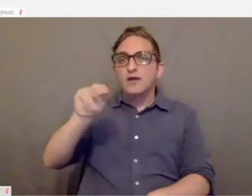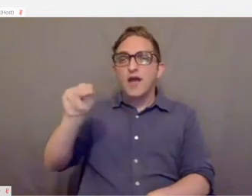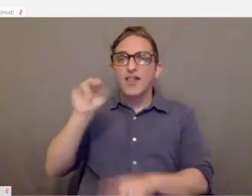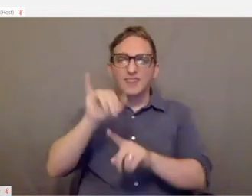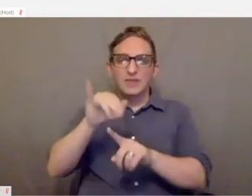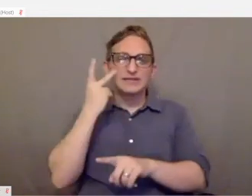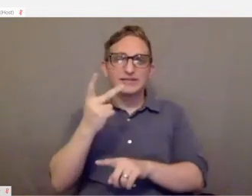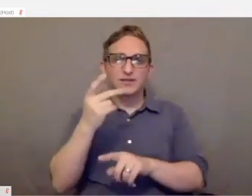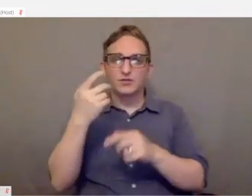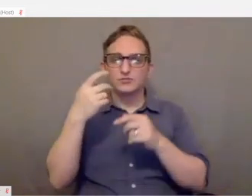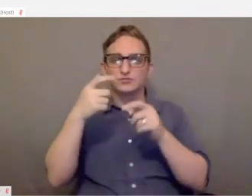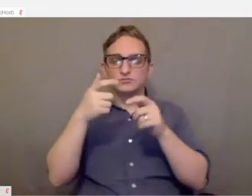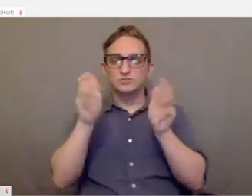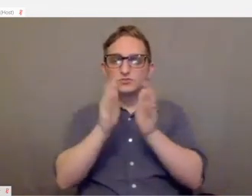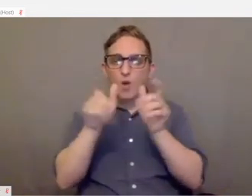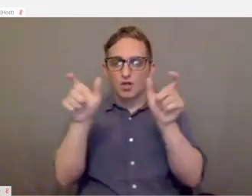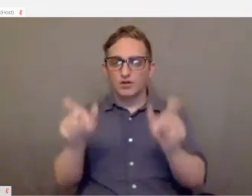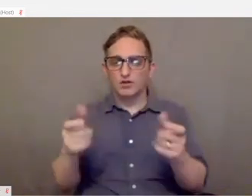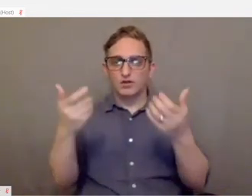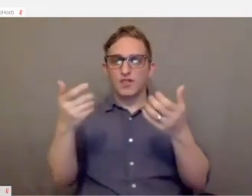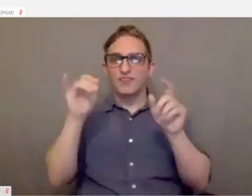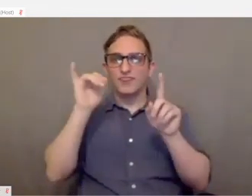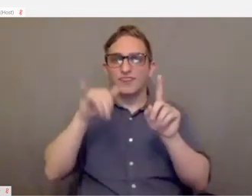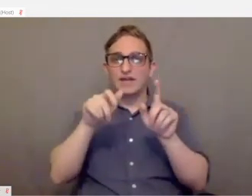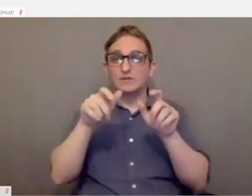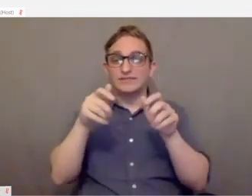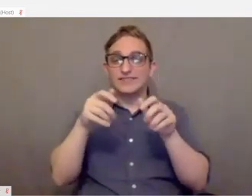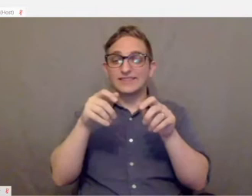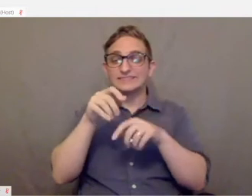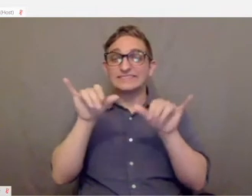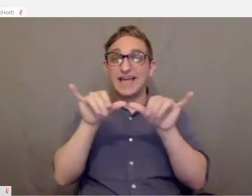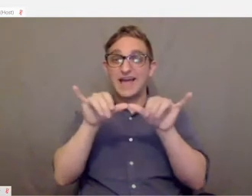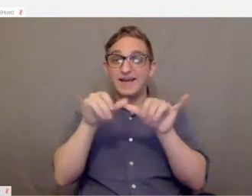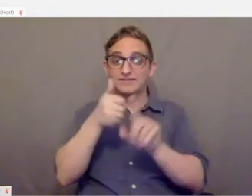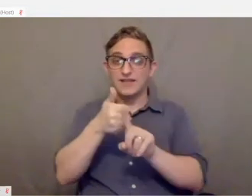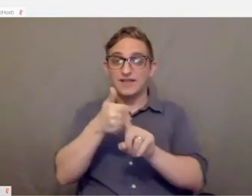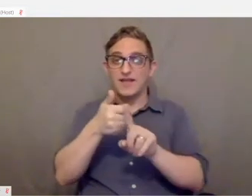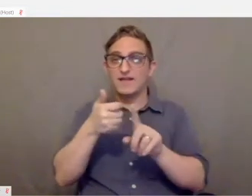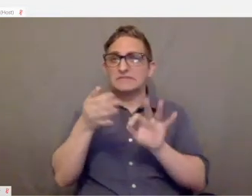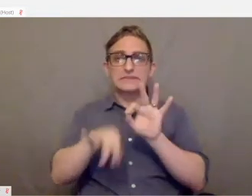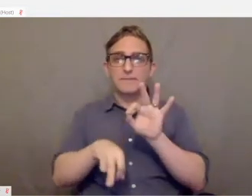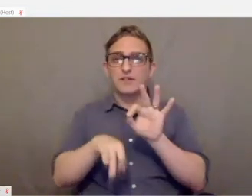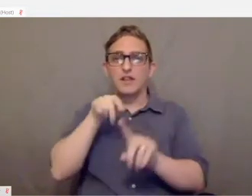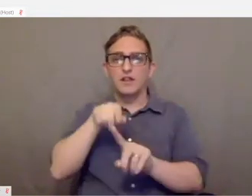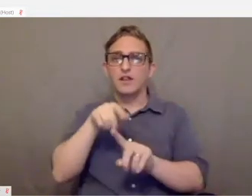Small controllers, just from their size alone and their simplicity, they're pretty accessible.